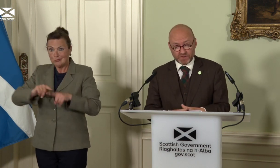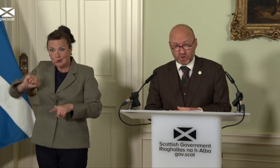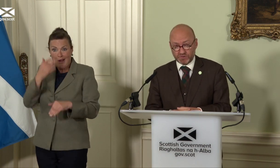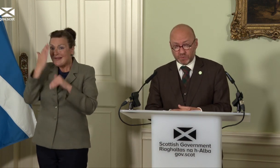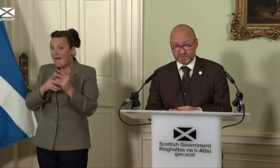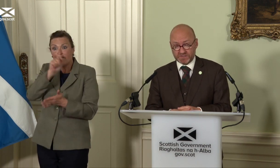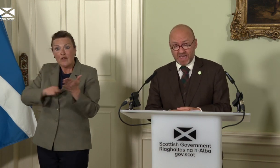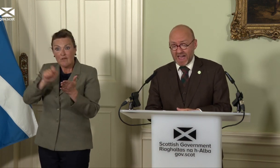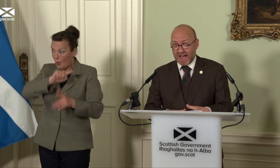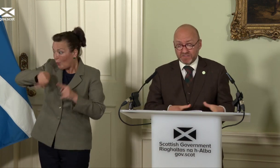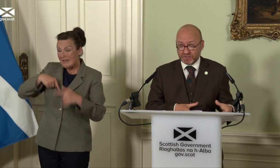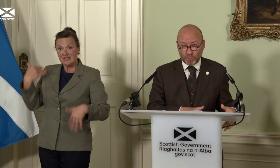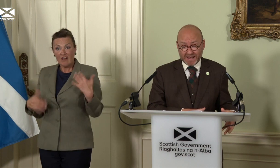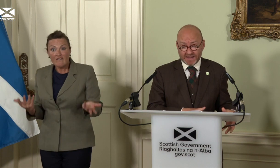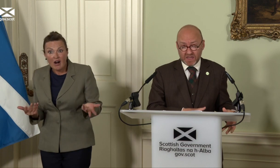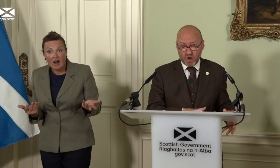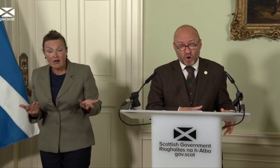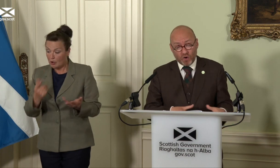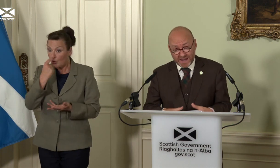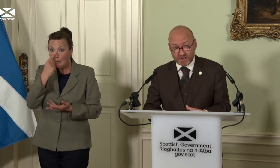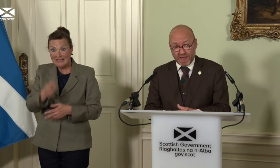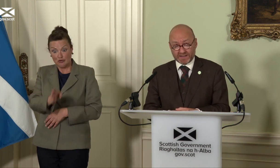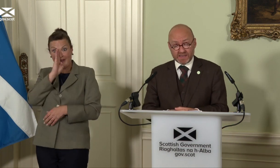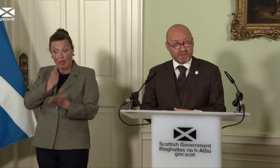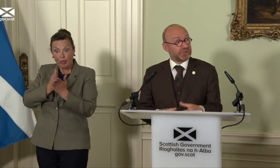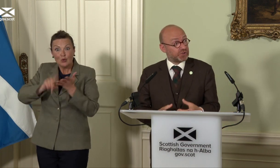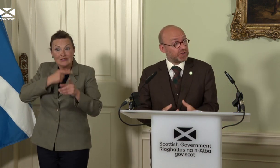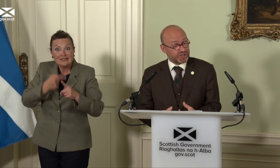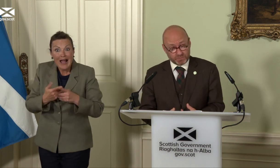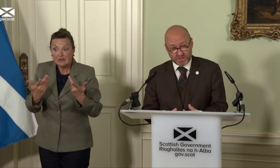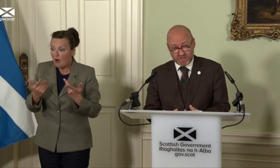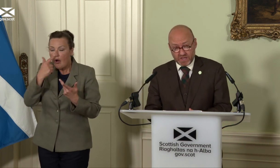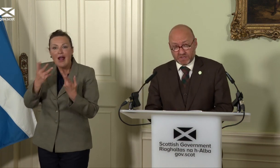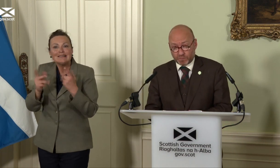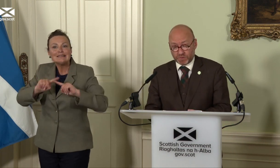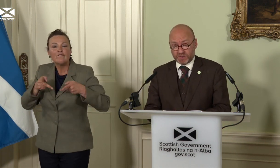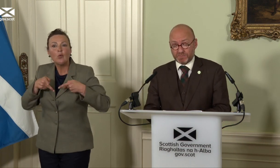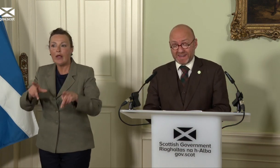the consequences, either directly or indirectly, as the Scottish Government is forced to spend